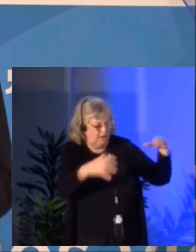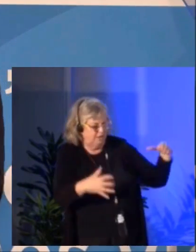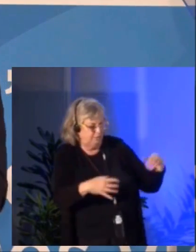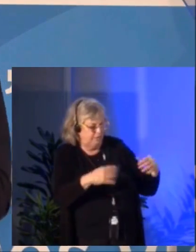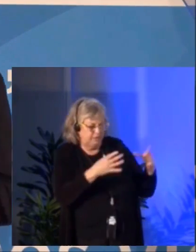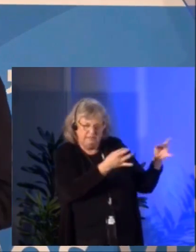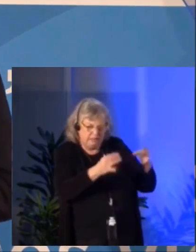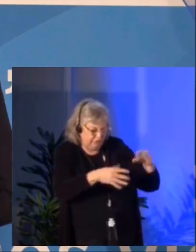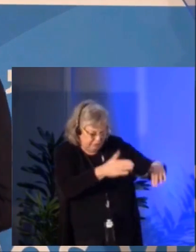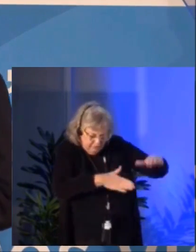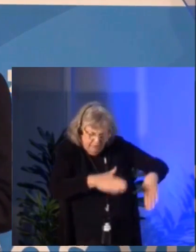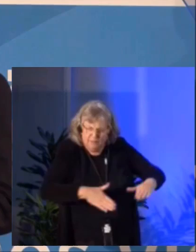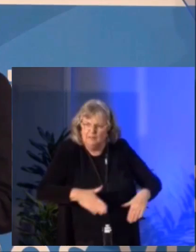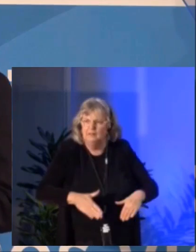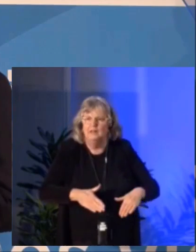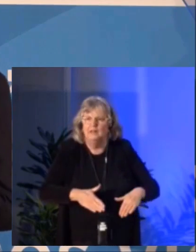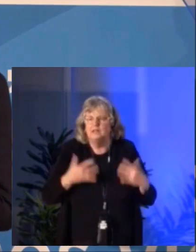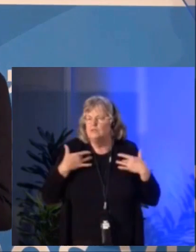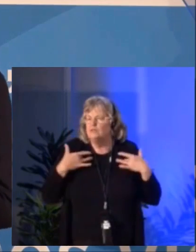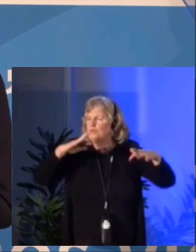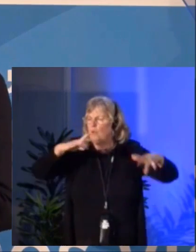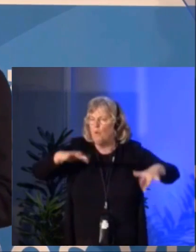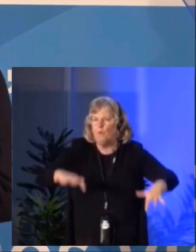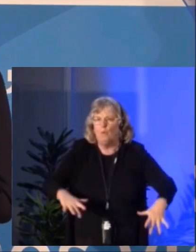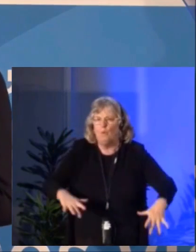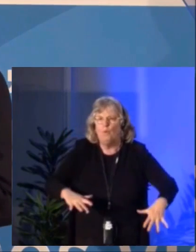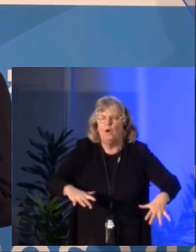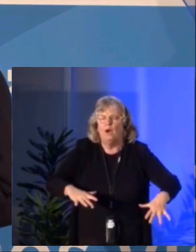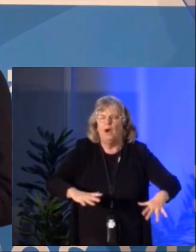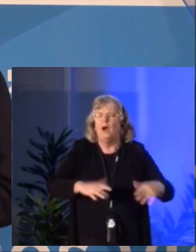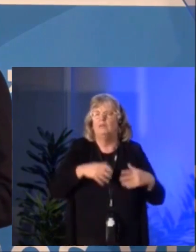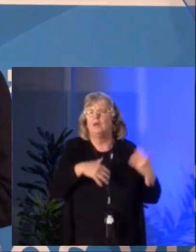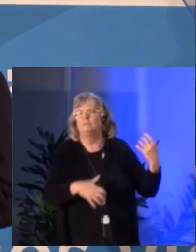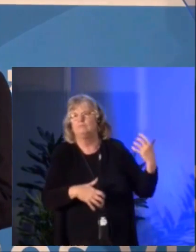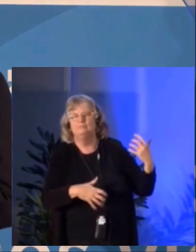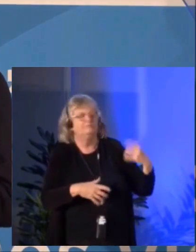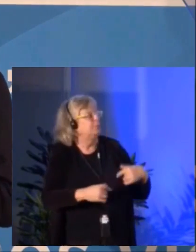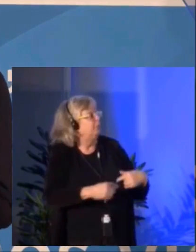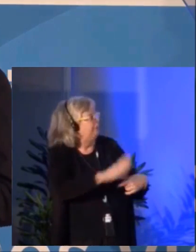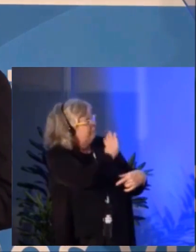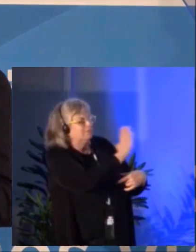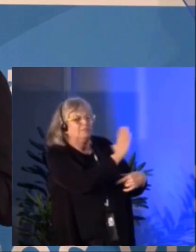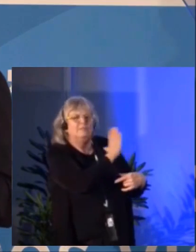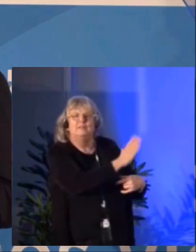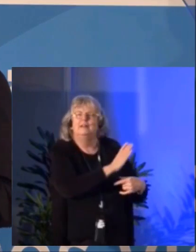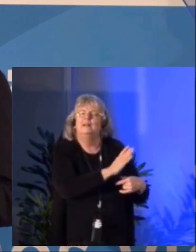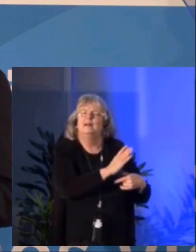and in front of a graffiti wall I could not resist, but say immediately yes.